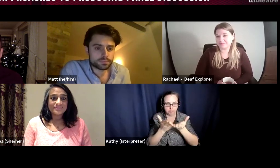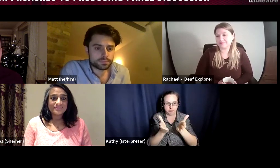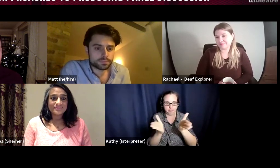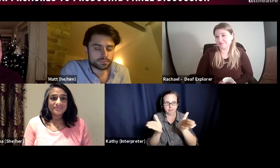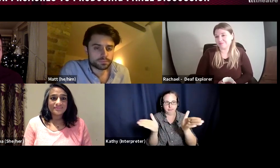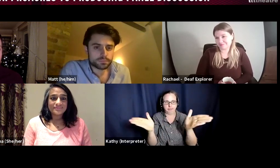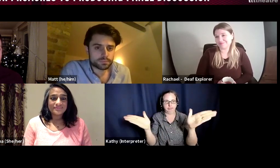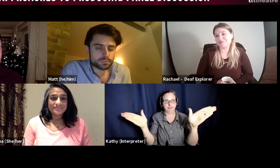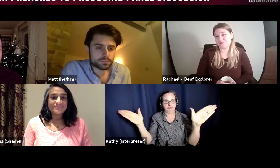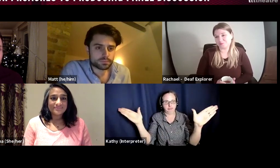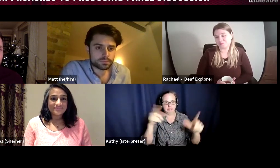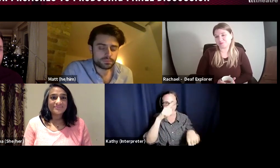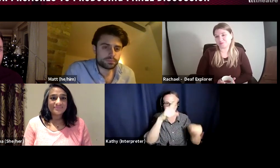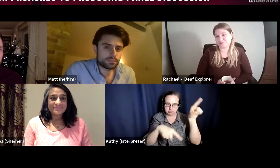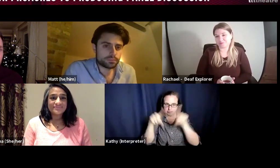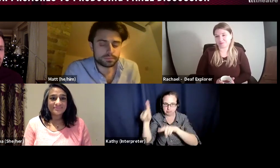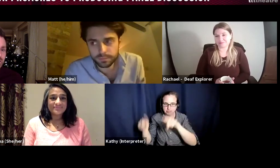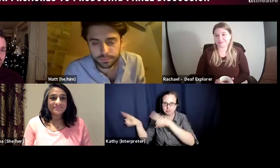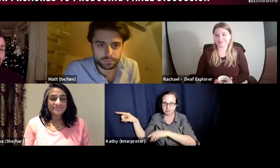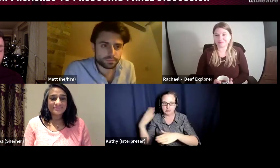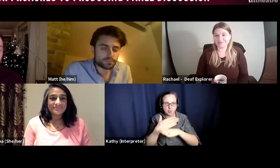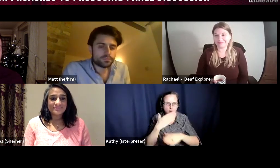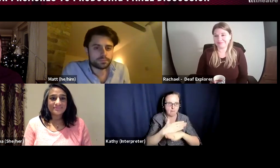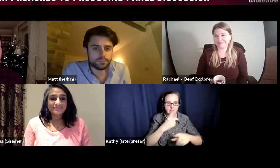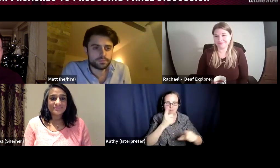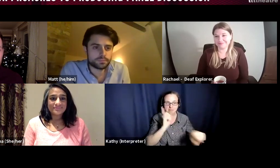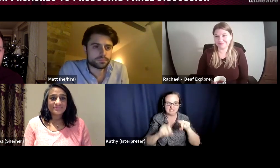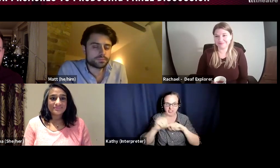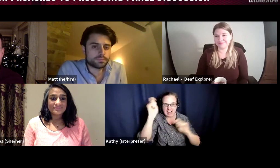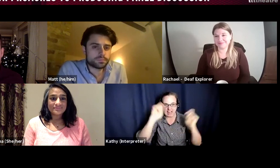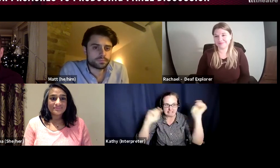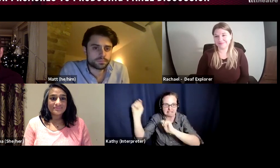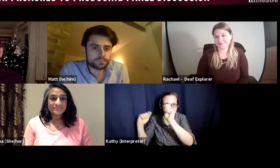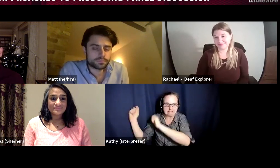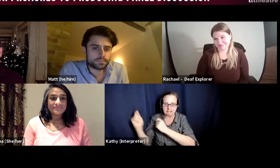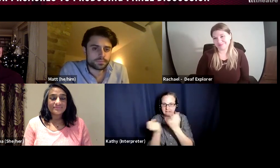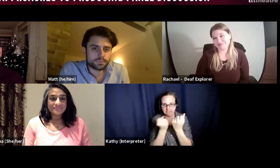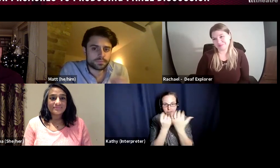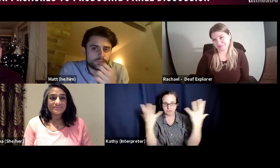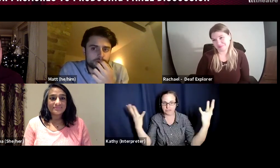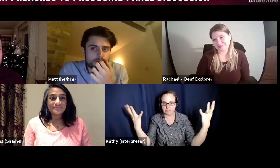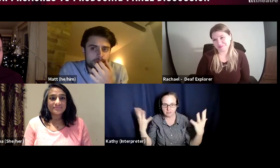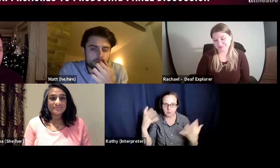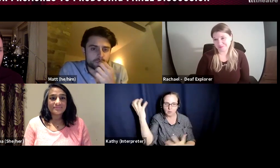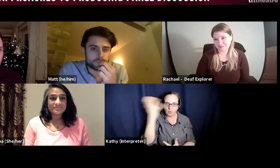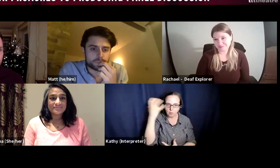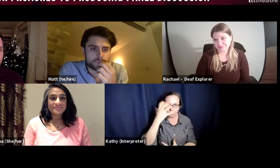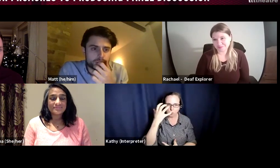gets involved in and as Matt, in fact as everyone has said, it really is about making stuff happen,